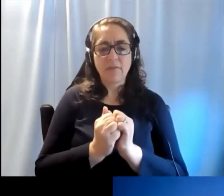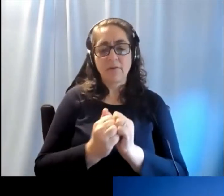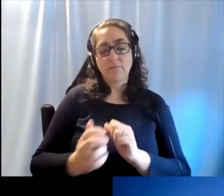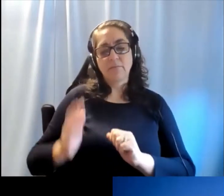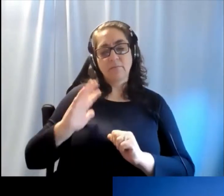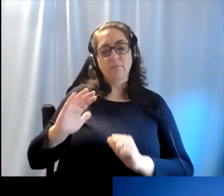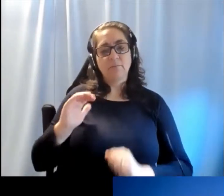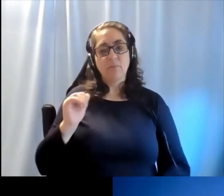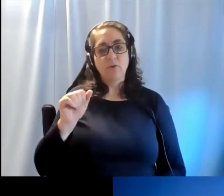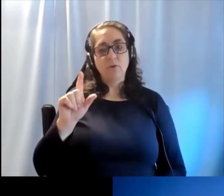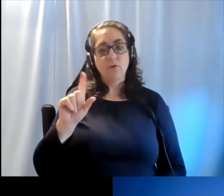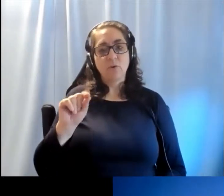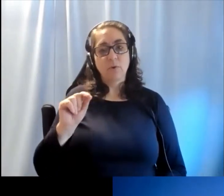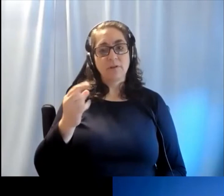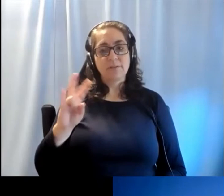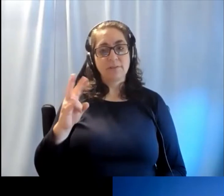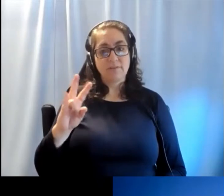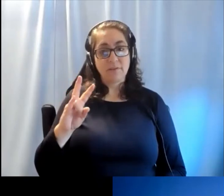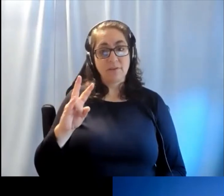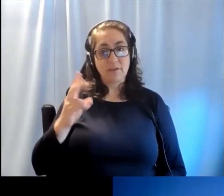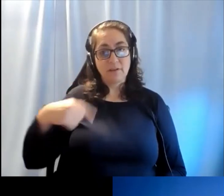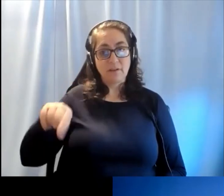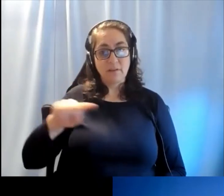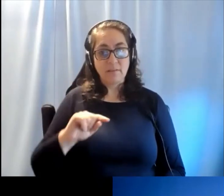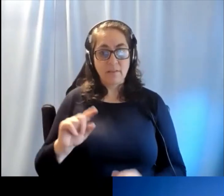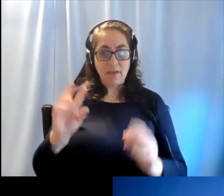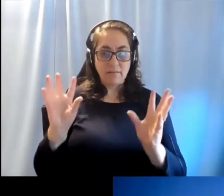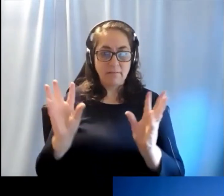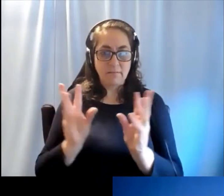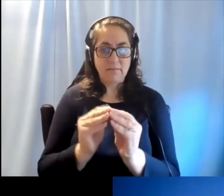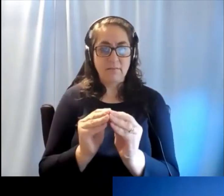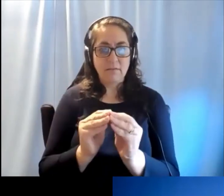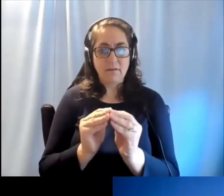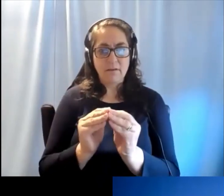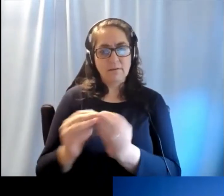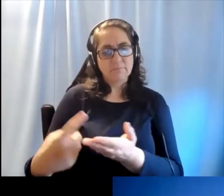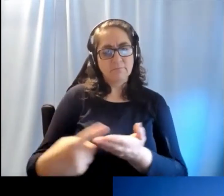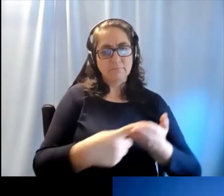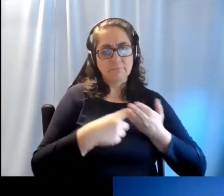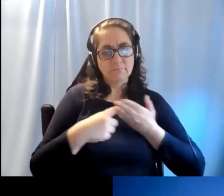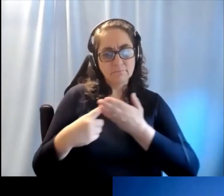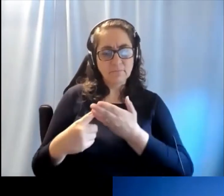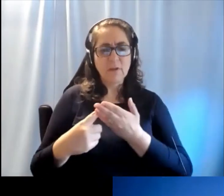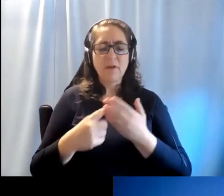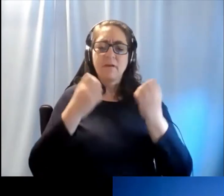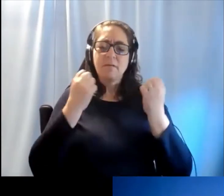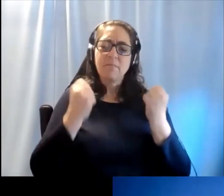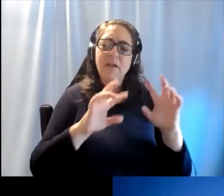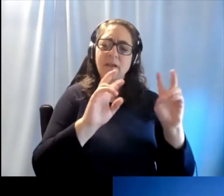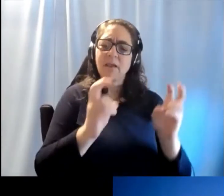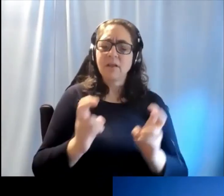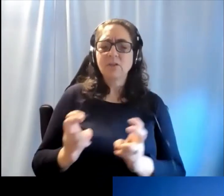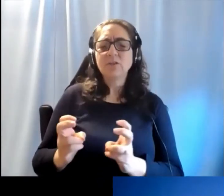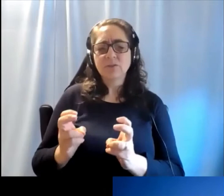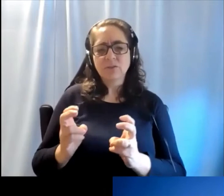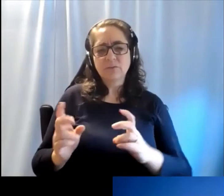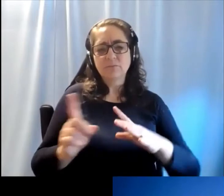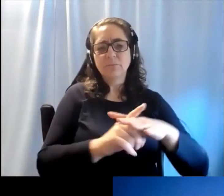So in 2017, when they met, they discussed amongst various other numerous other issues